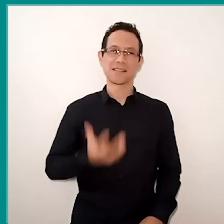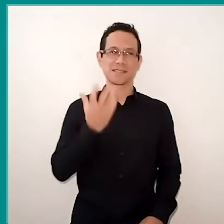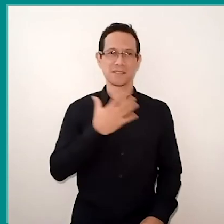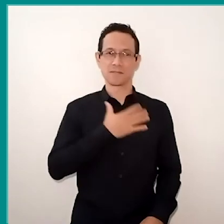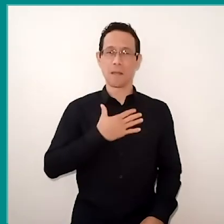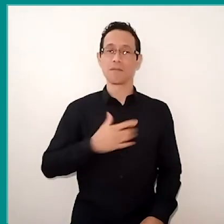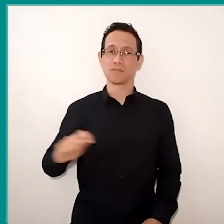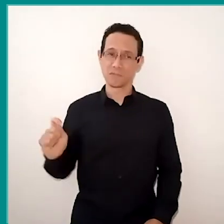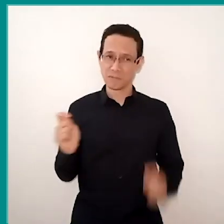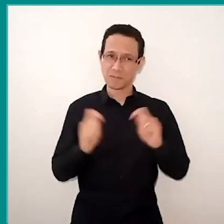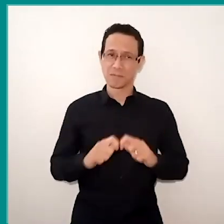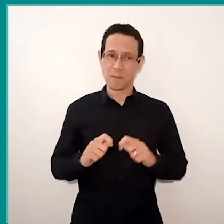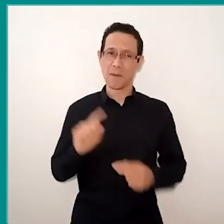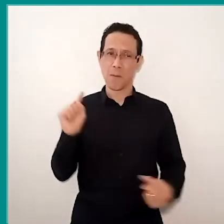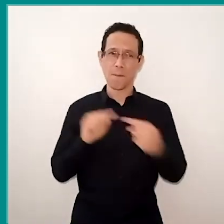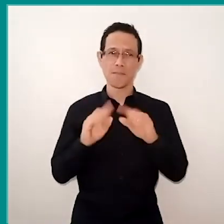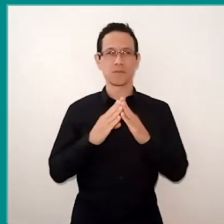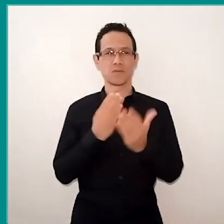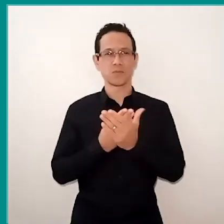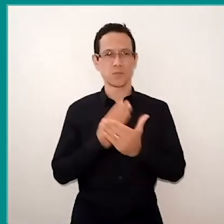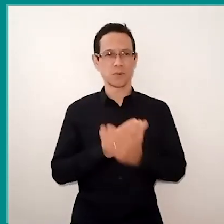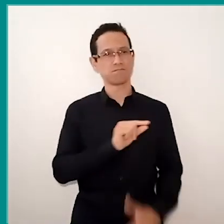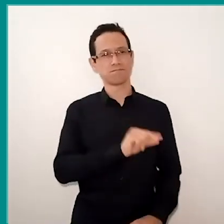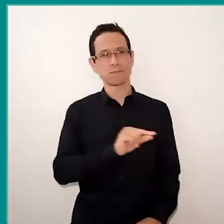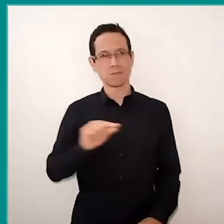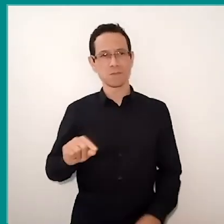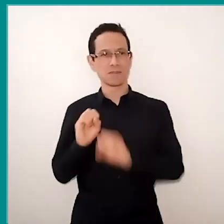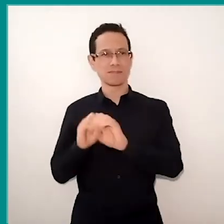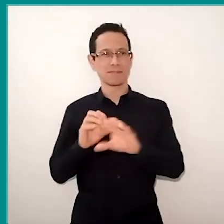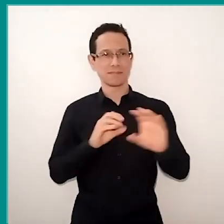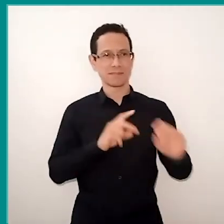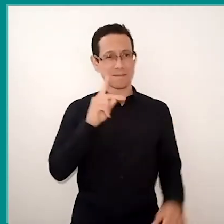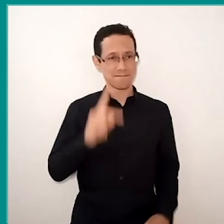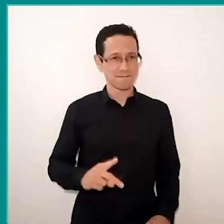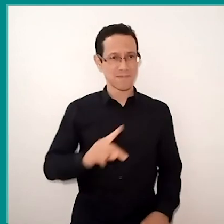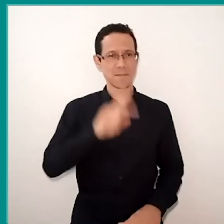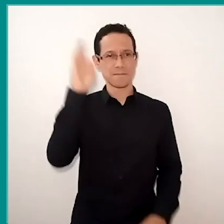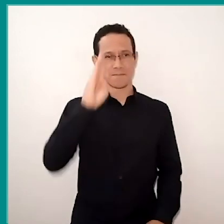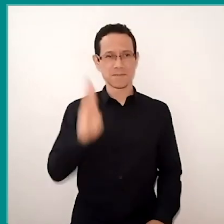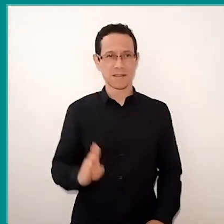in schools and networks of education in this country. In order to guarantee the equity in the provision of education